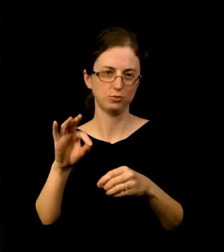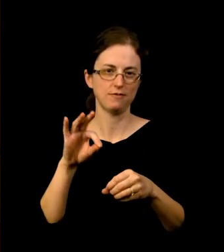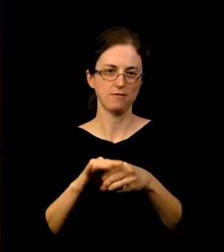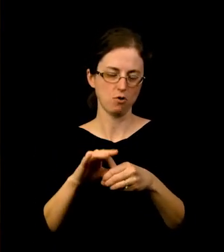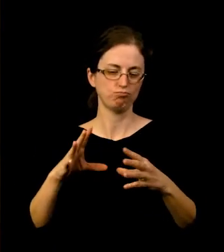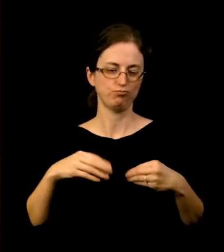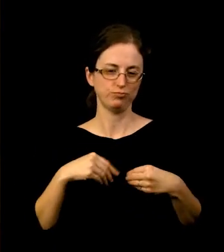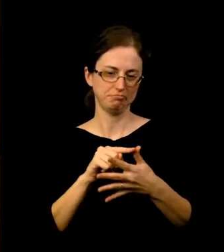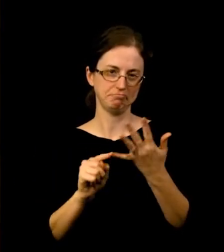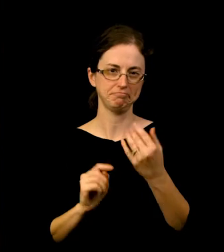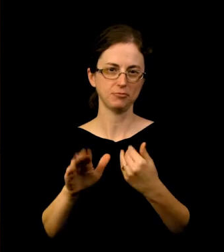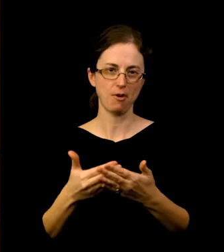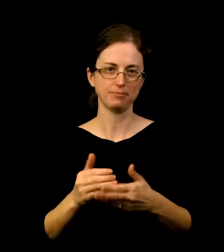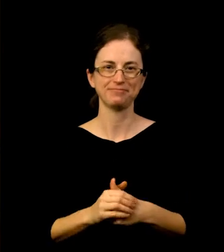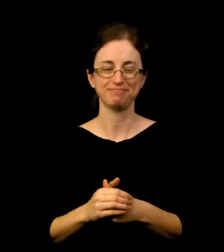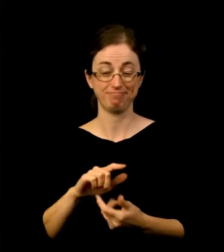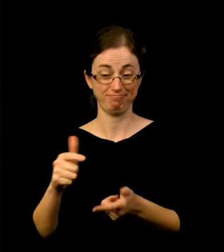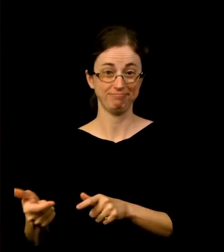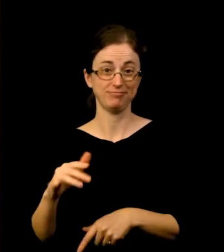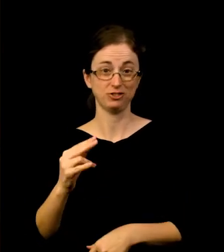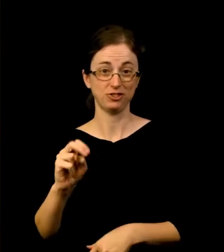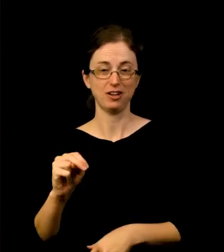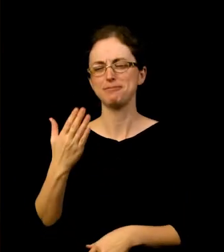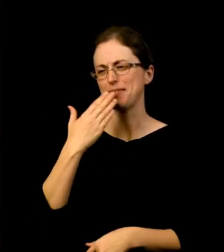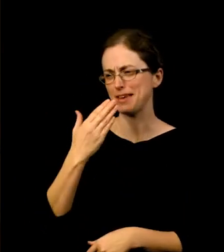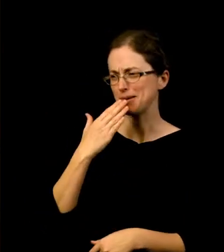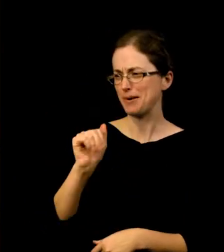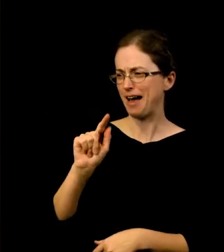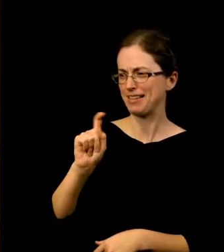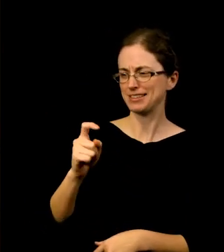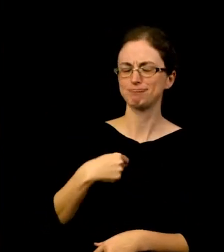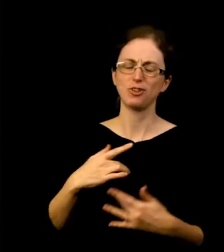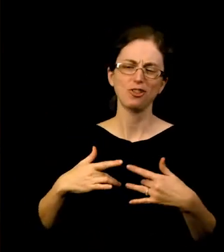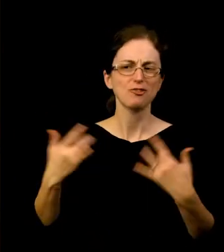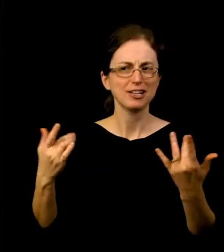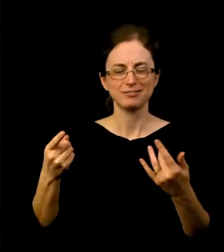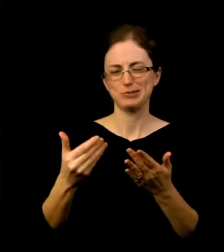Thank you, Alix, we are so thrilled to have you as our new board chair, I know we’ll do great things together.